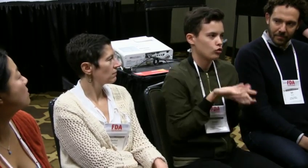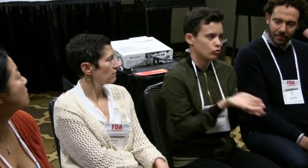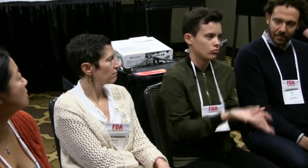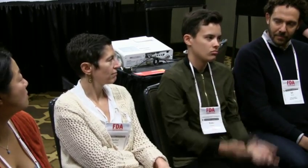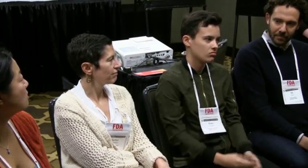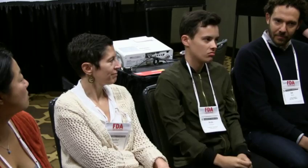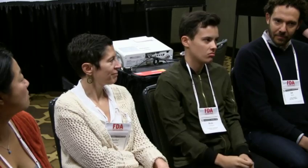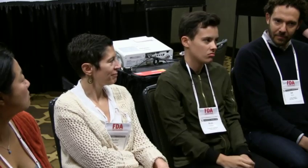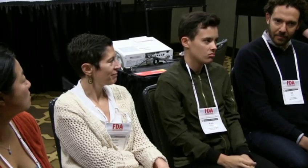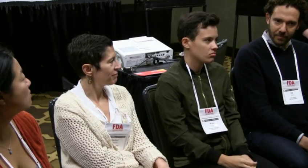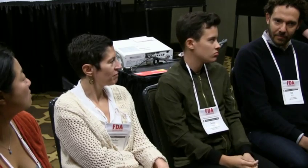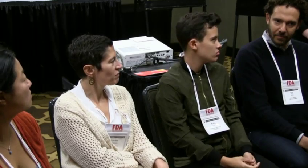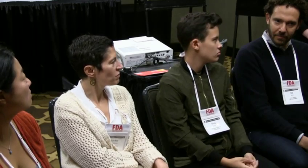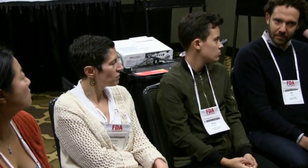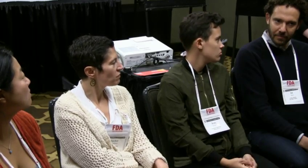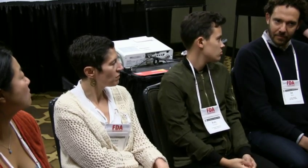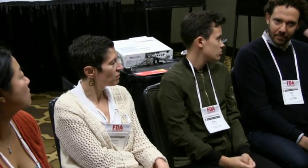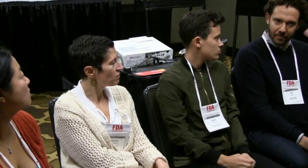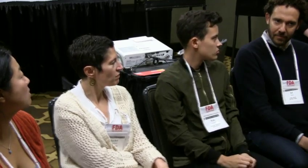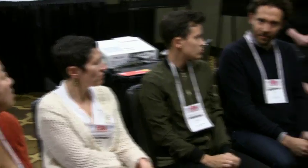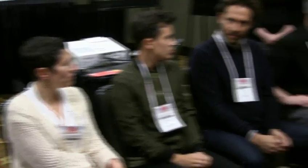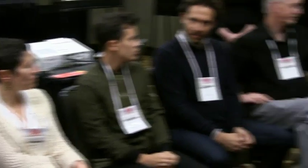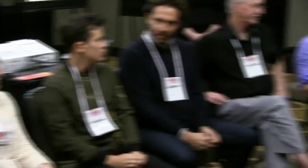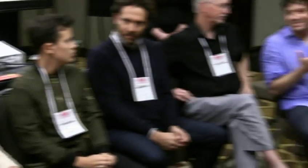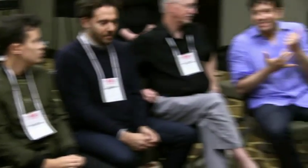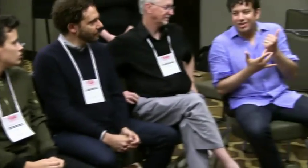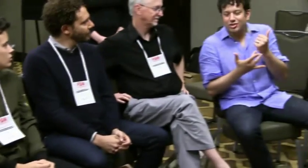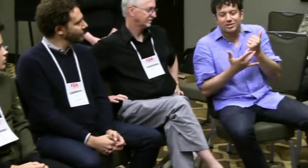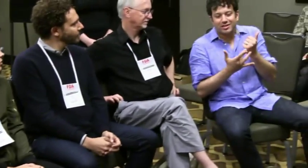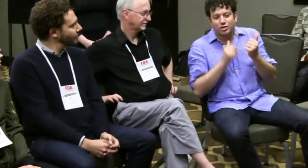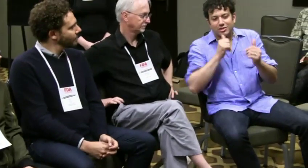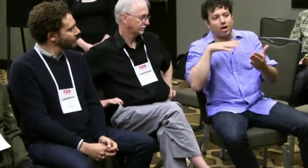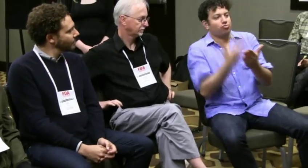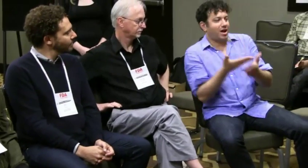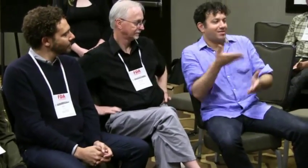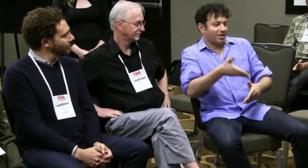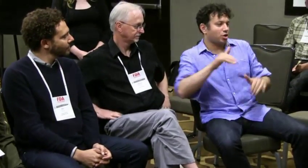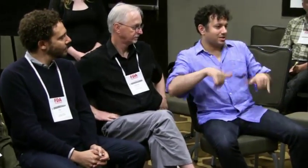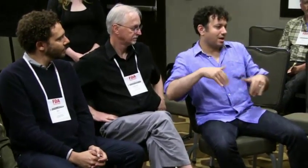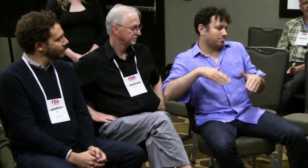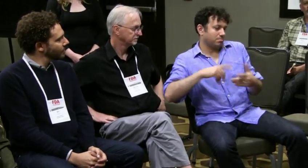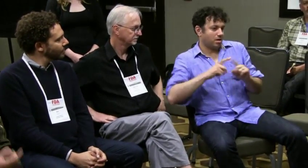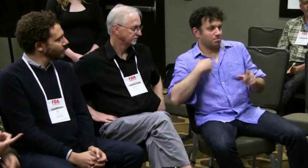and so it's much nicer when you can actually incorporate it into the show itself. (translator) And really right now, technology is such,